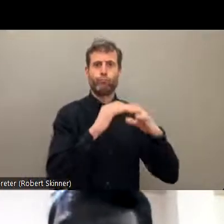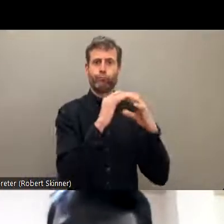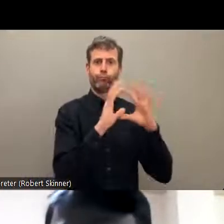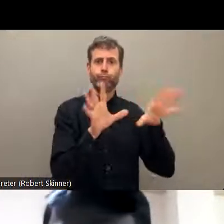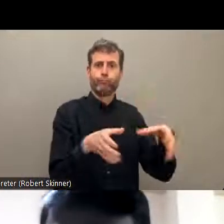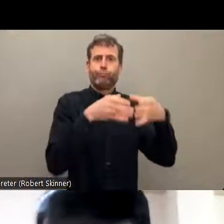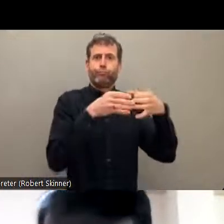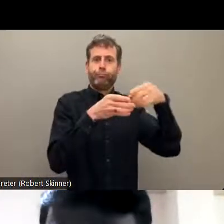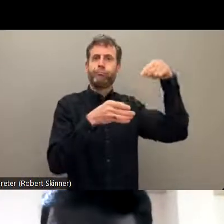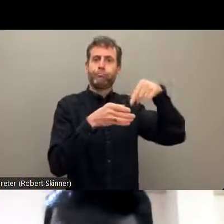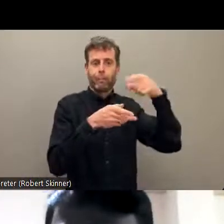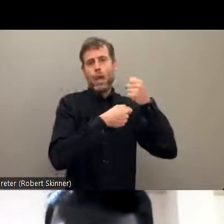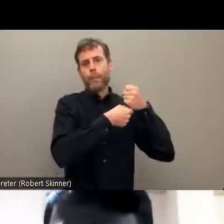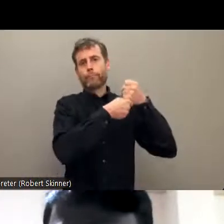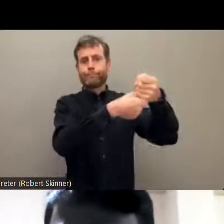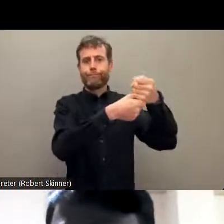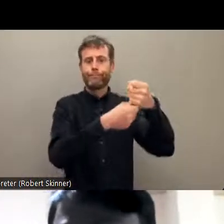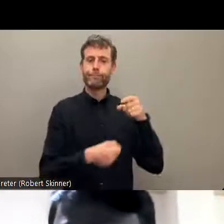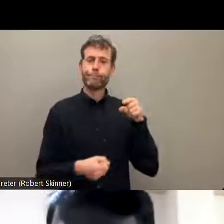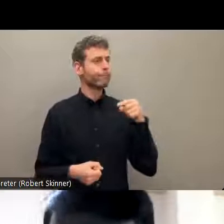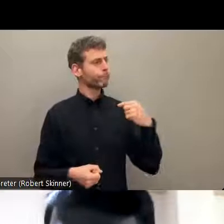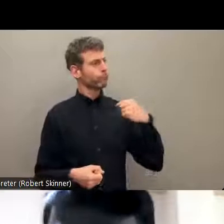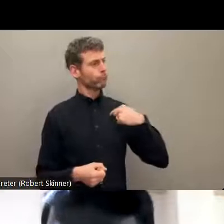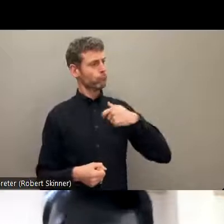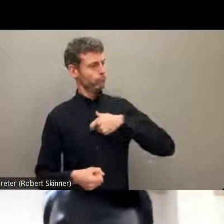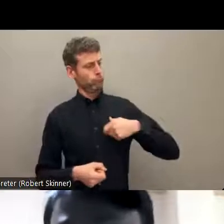their issues and they